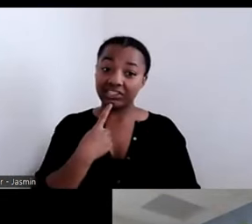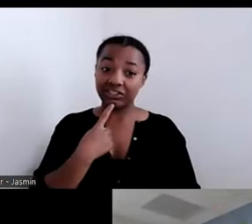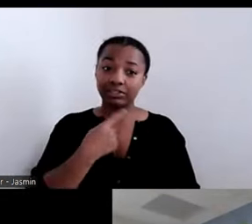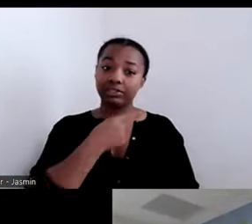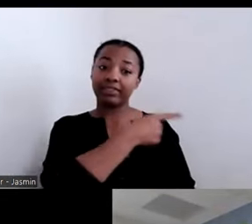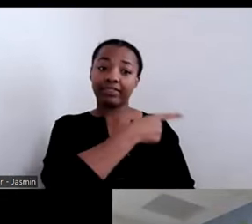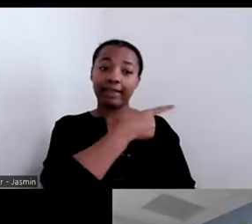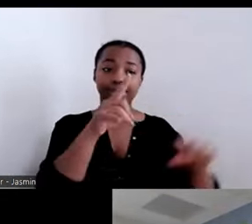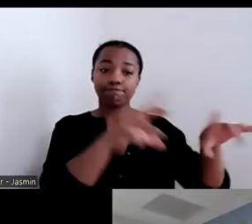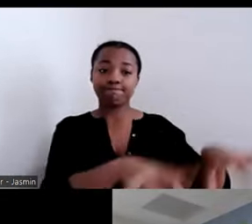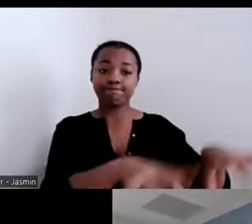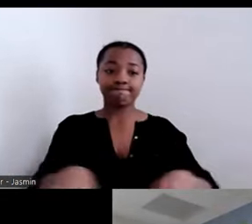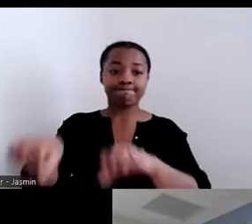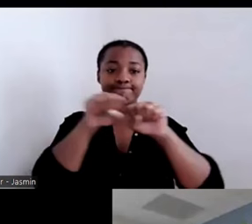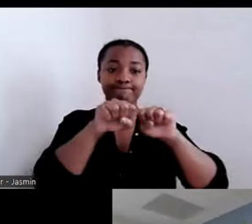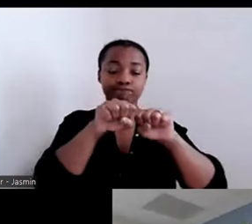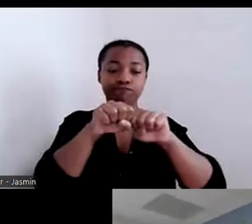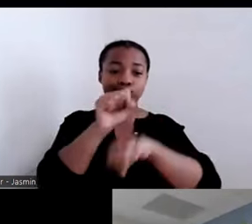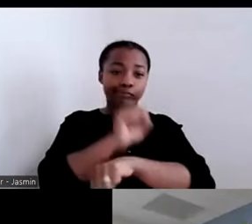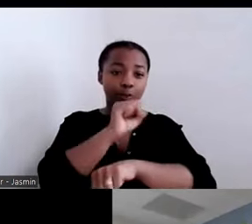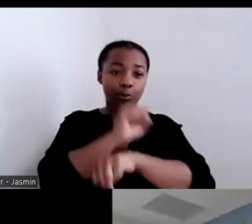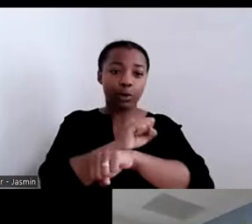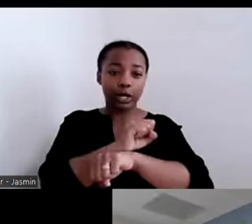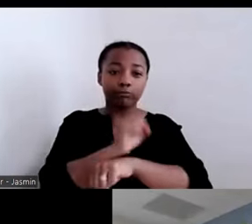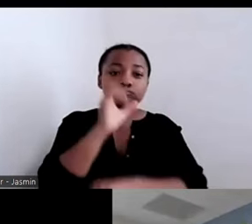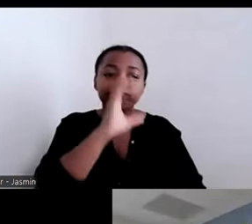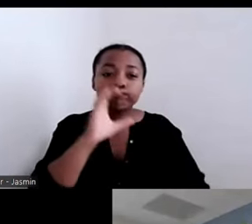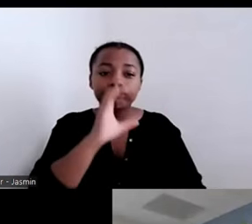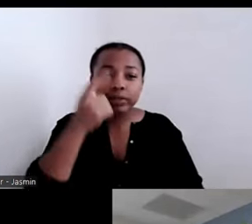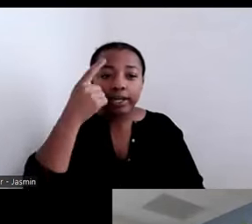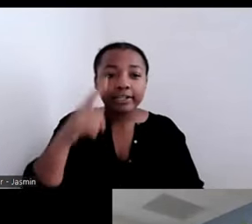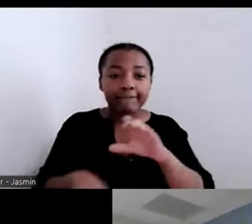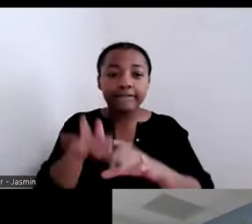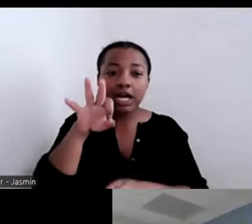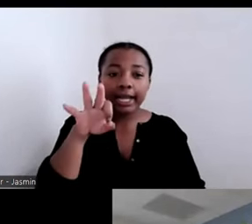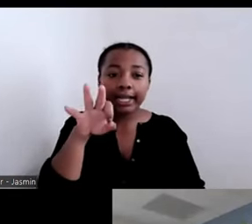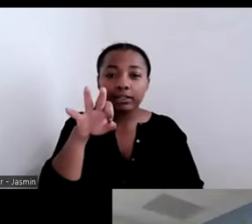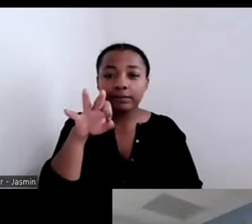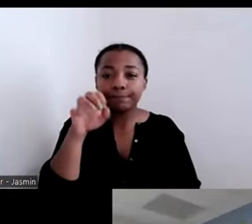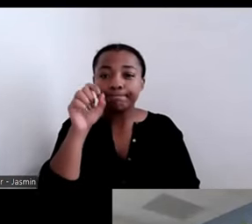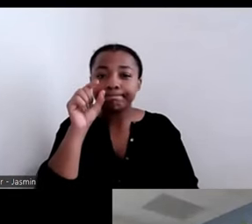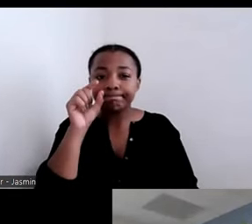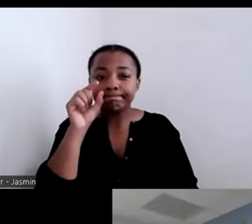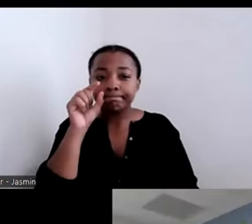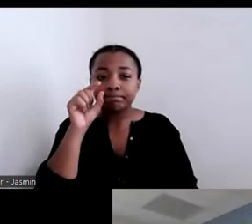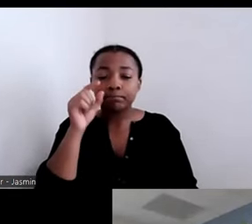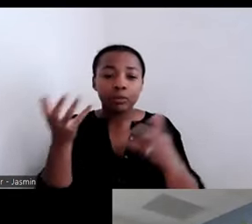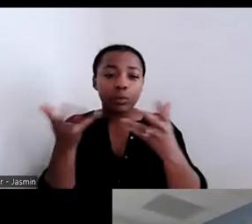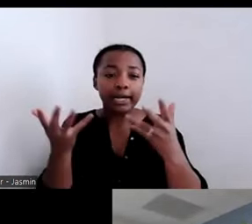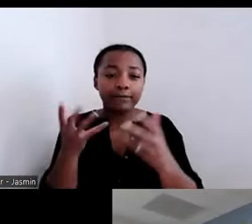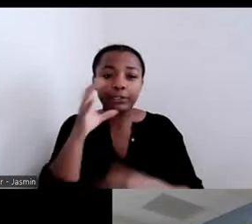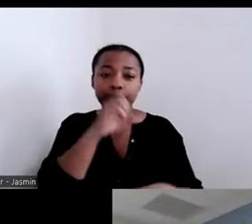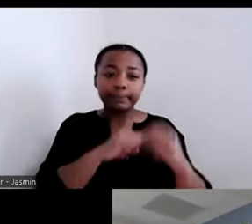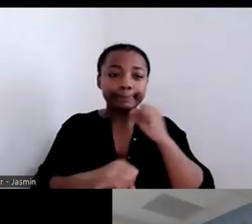the step to find that one thing, or more than one thing in some situations. If we